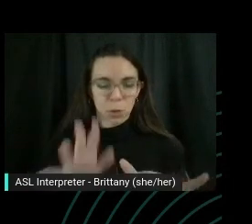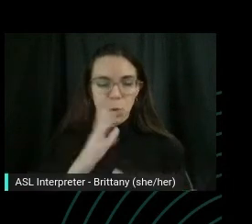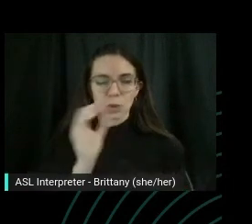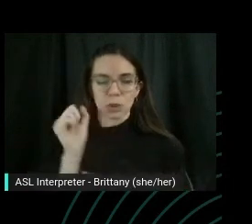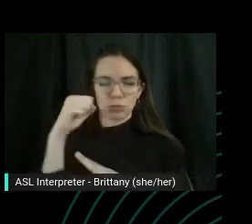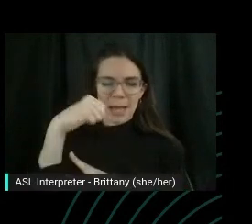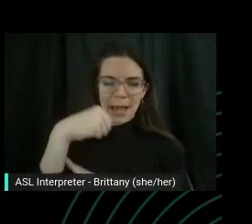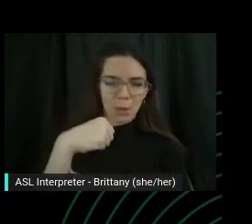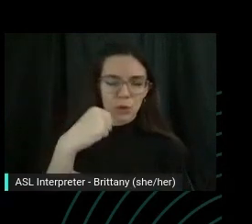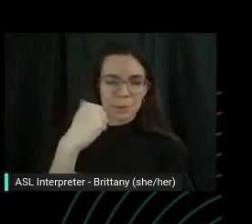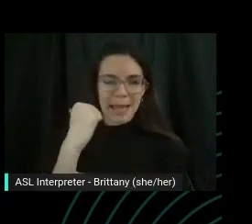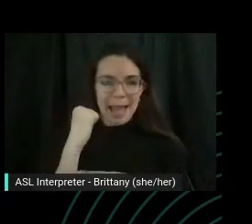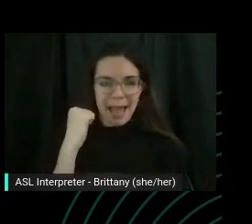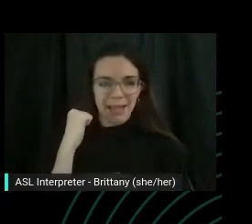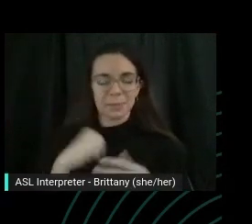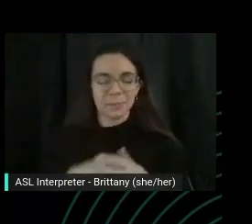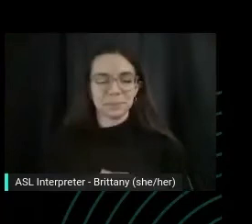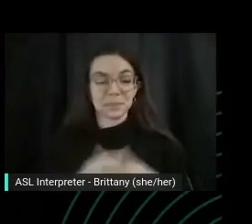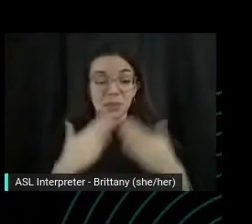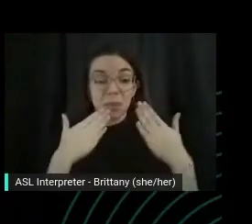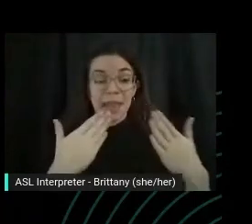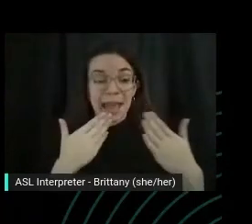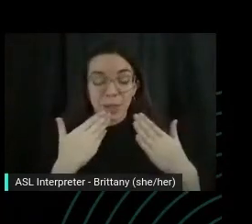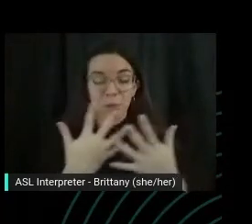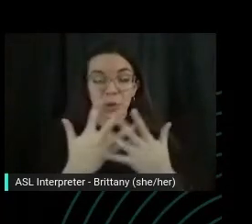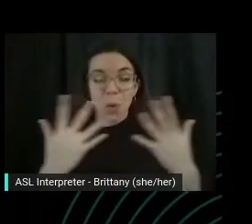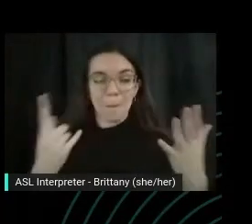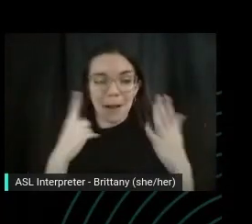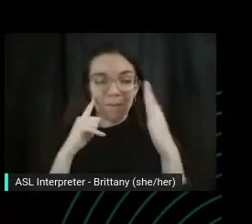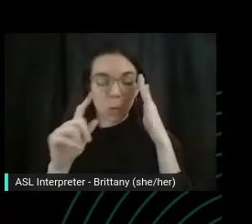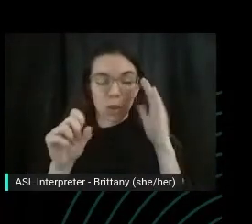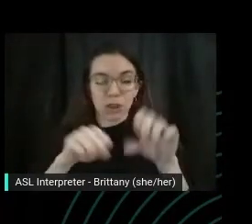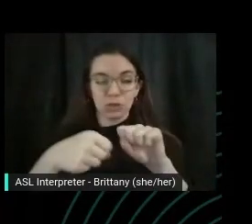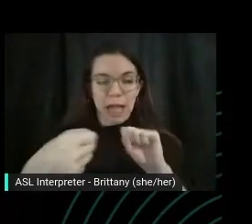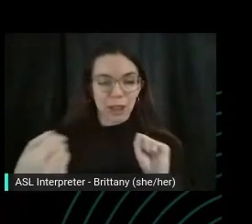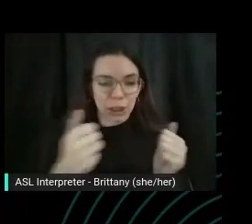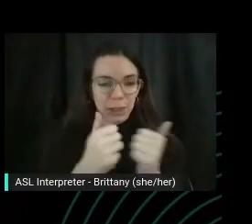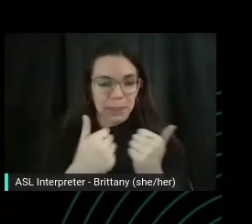Thank you so much for stretching with me in these three sessions.